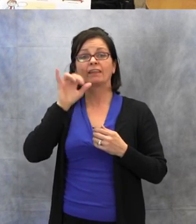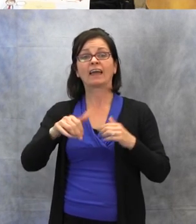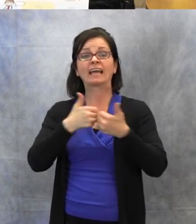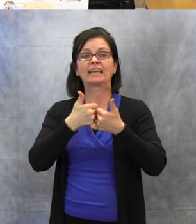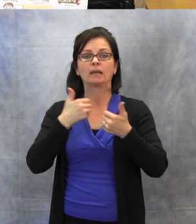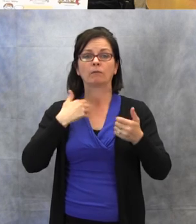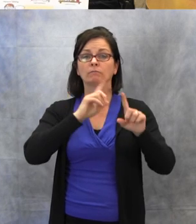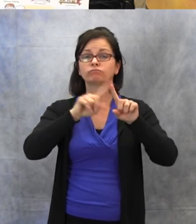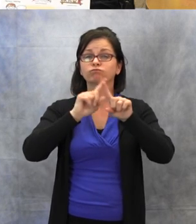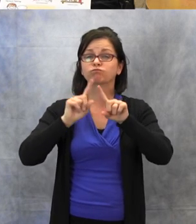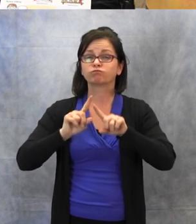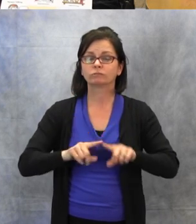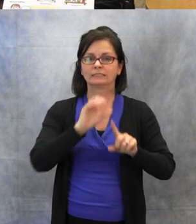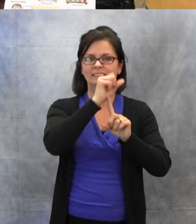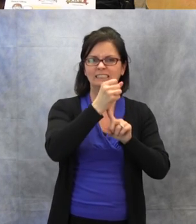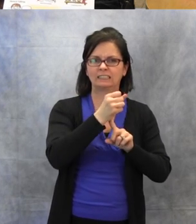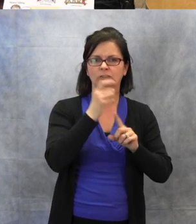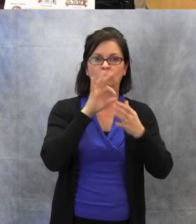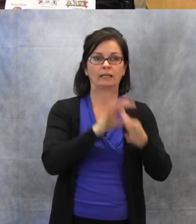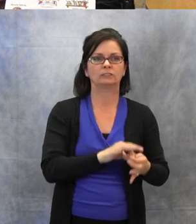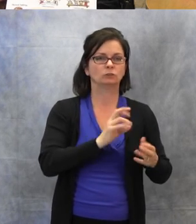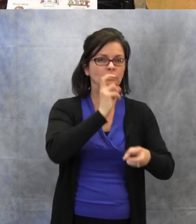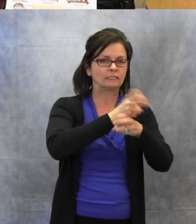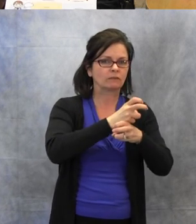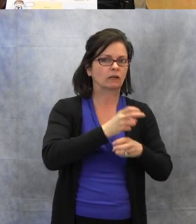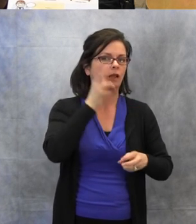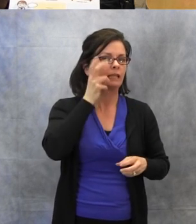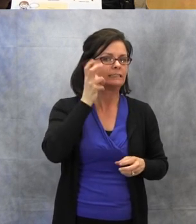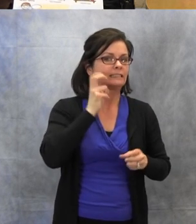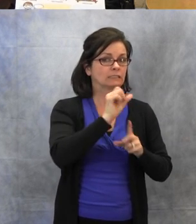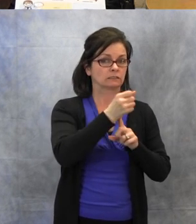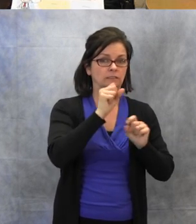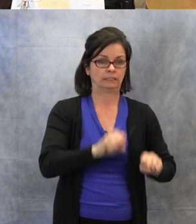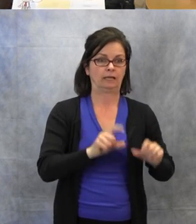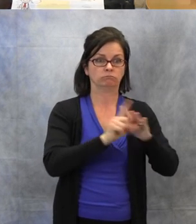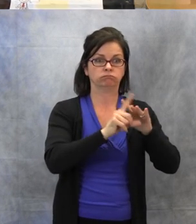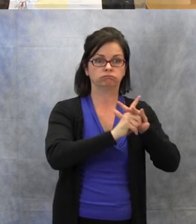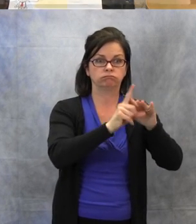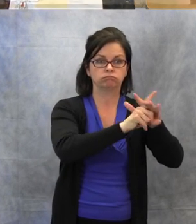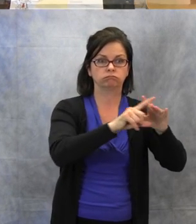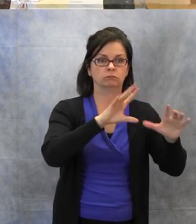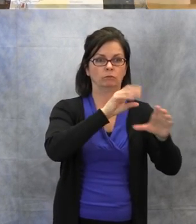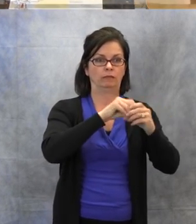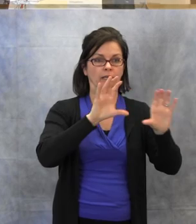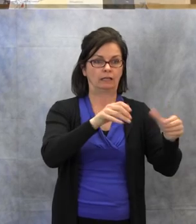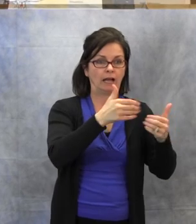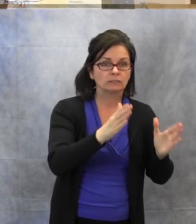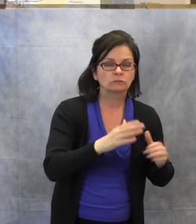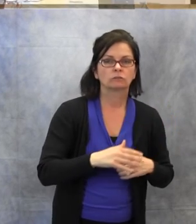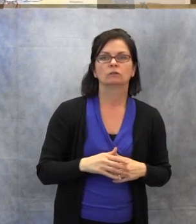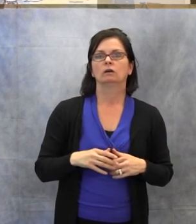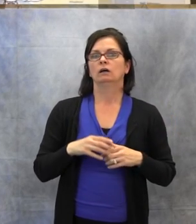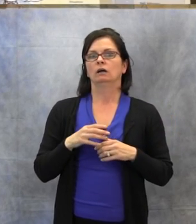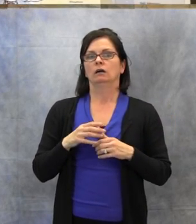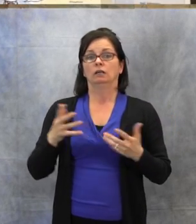within a classroom, in a social setting, at home. The students would draw one of the cards.